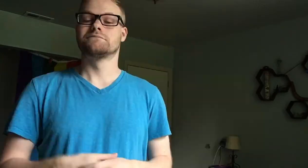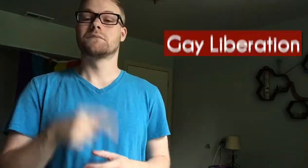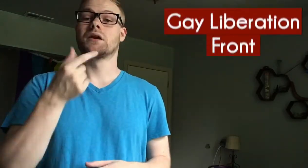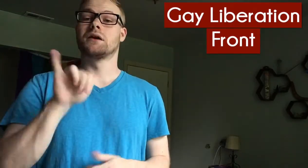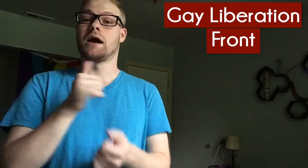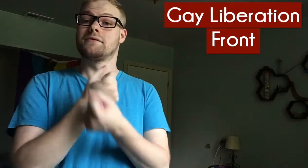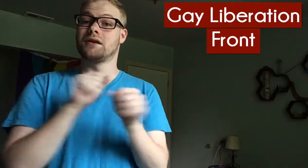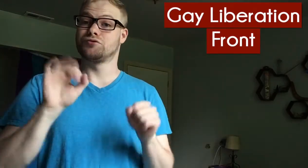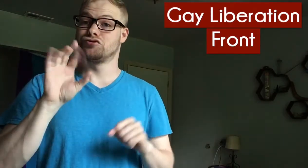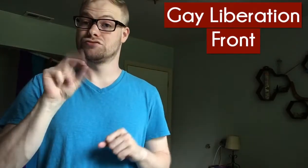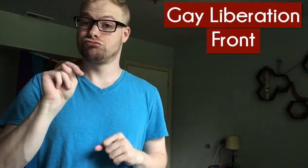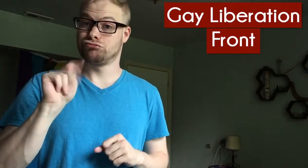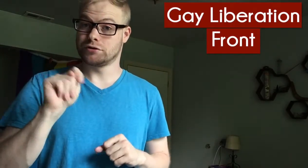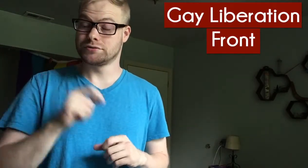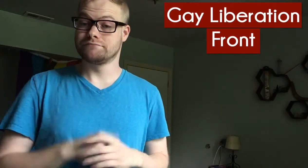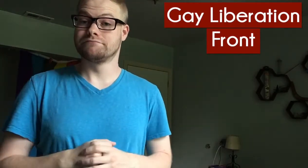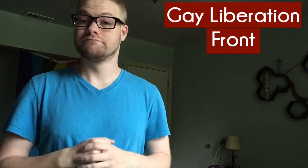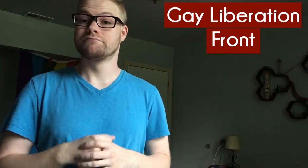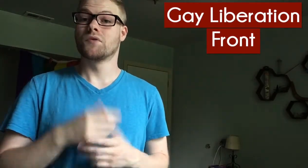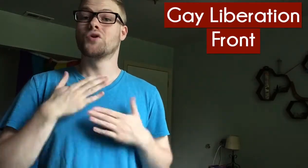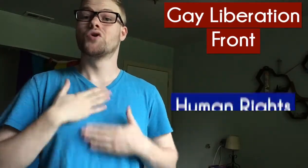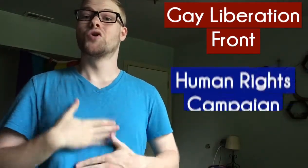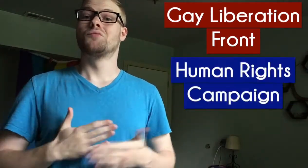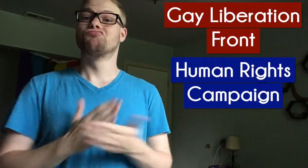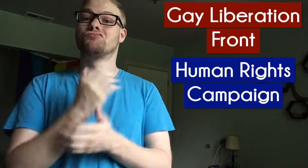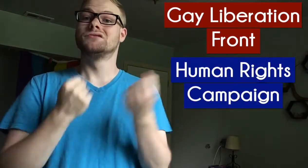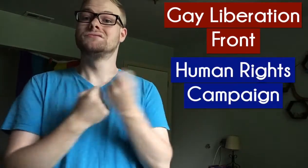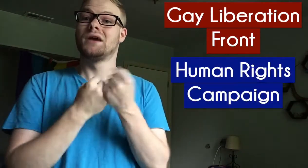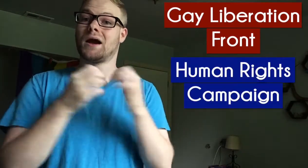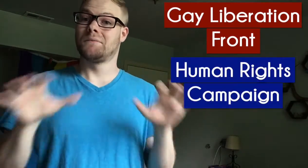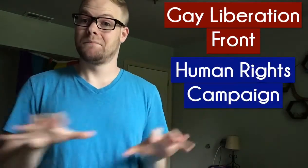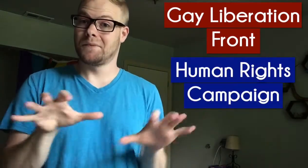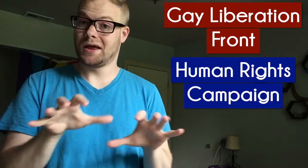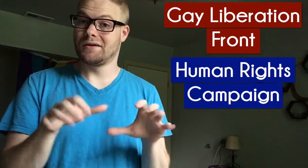the Gay Liberation Front, Human Rights Campaign,